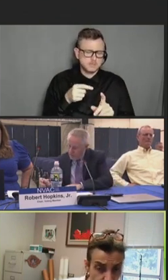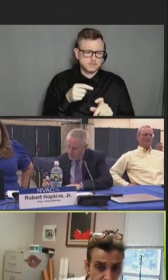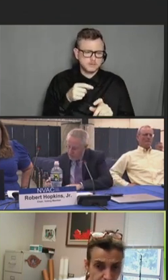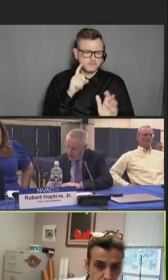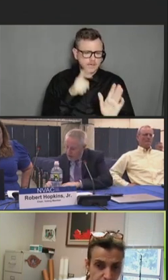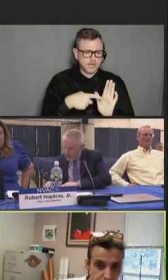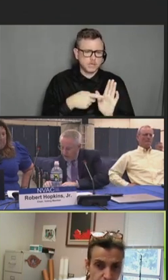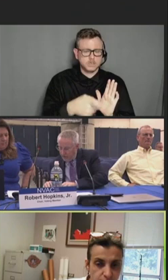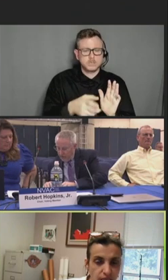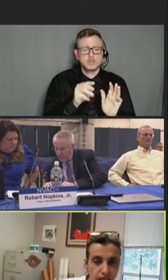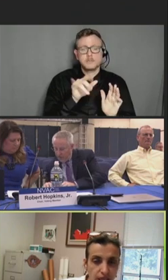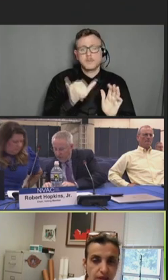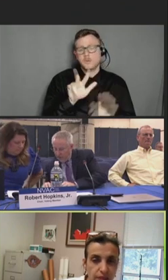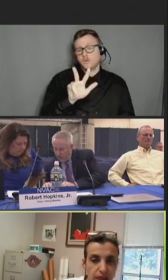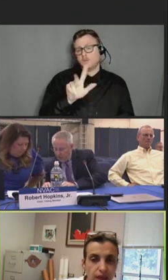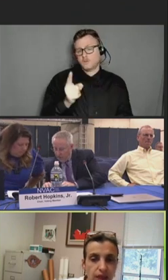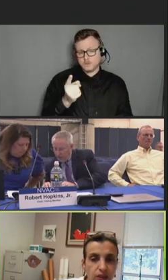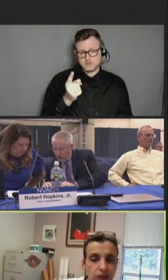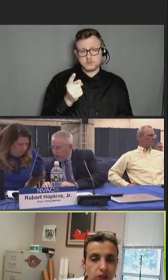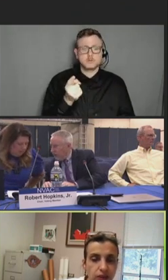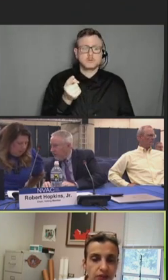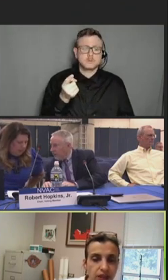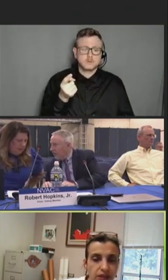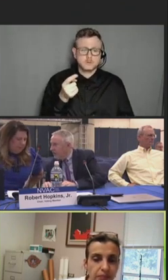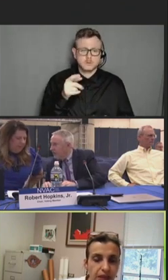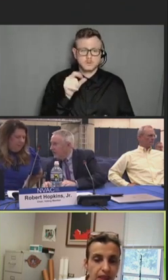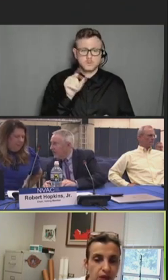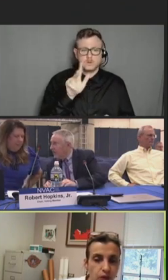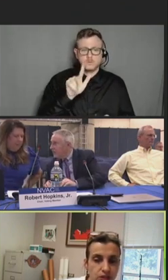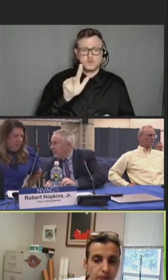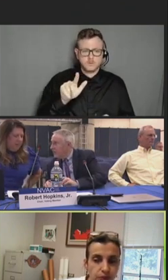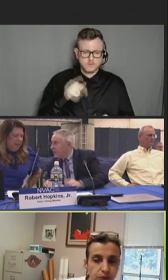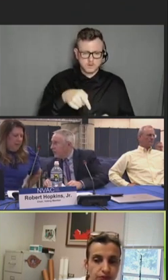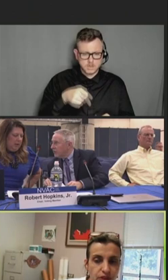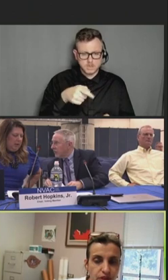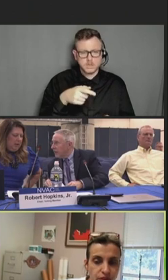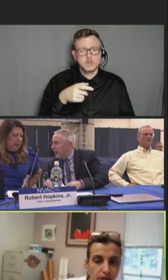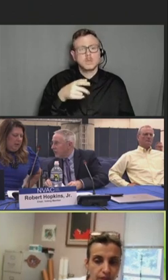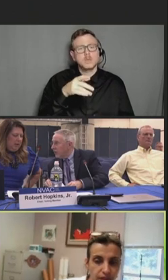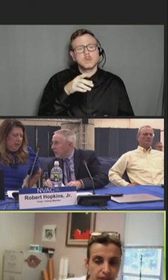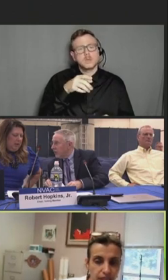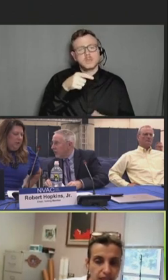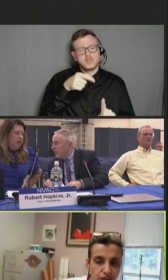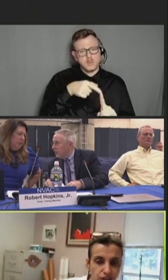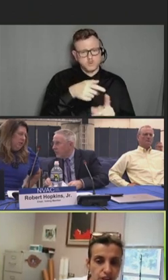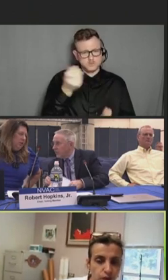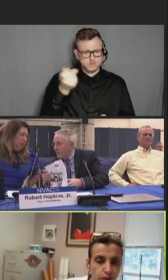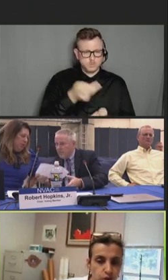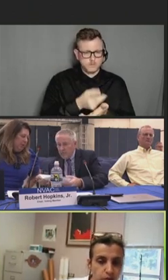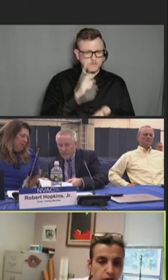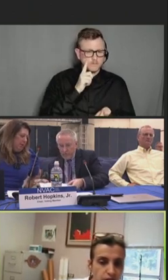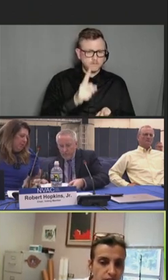On May 31st, the -- 2023, the BLA was approved for the above indication with post-marketing